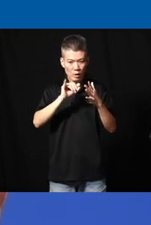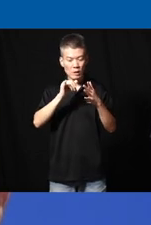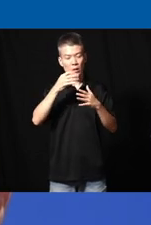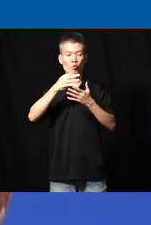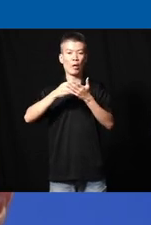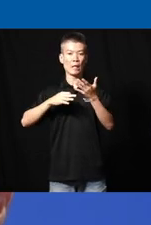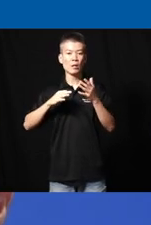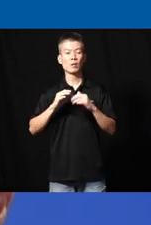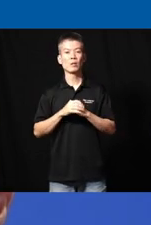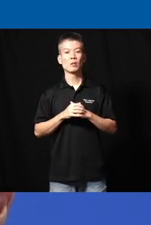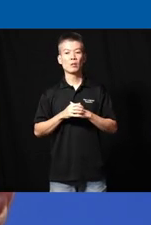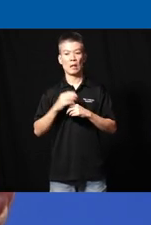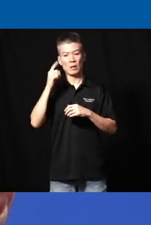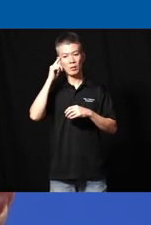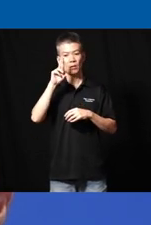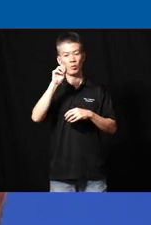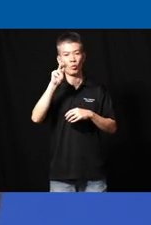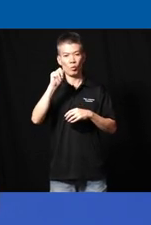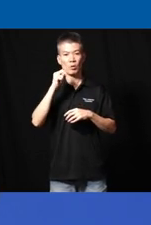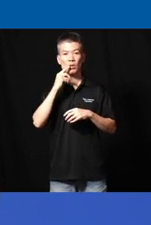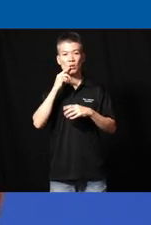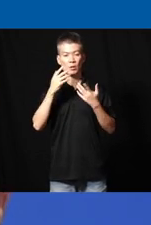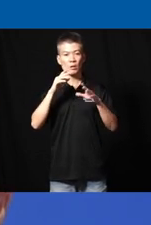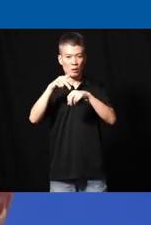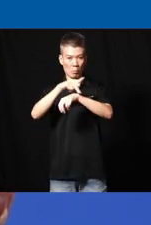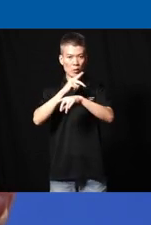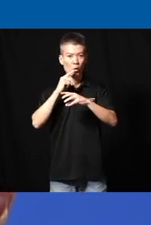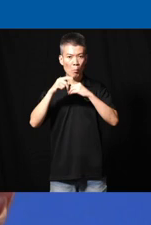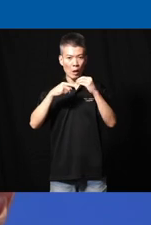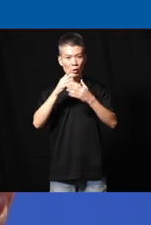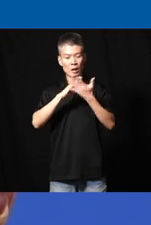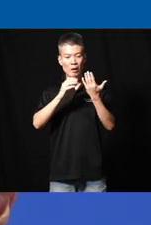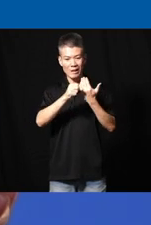but I think I think Ron was earlier on in the panel was talking about simplicity so there's